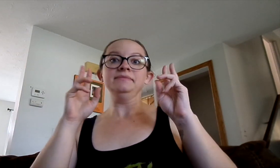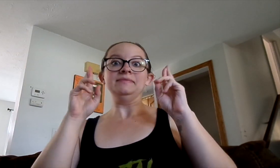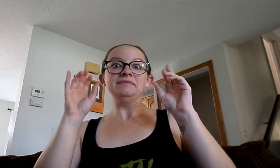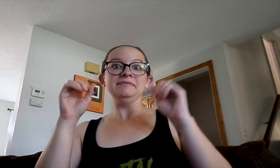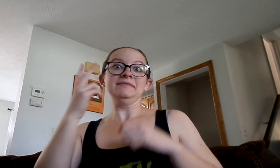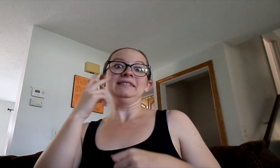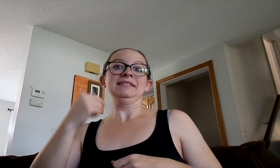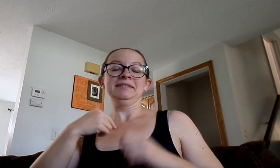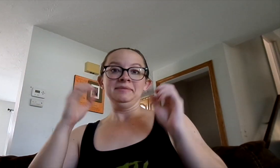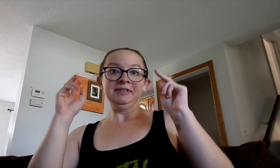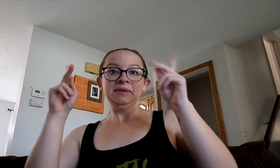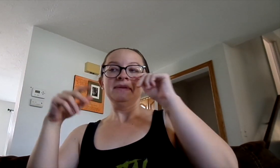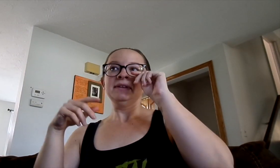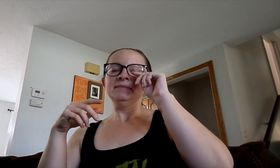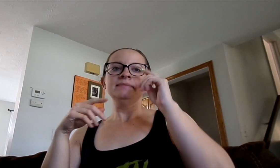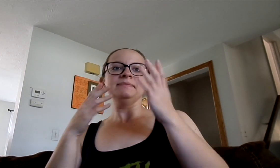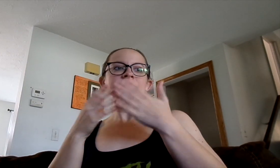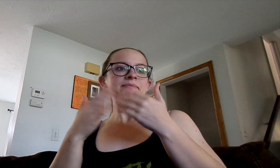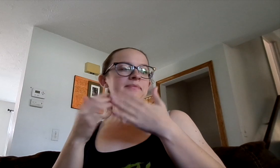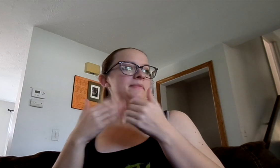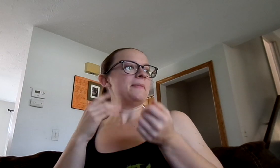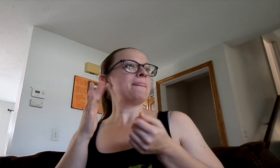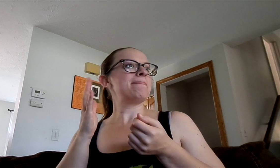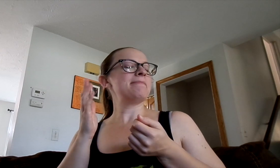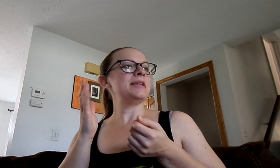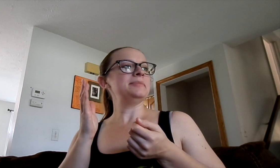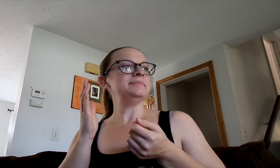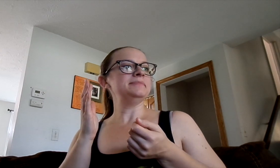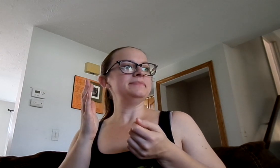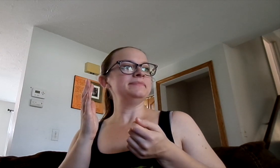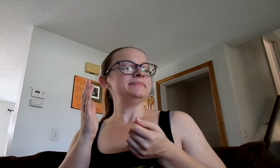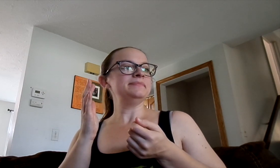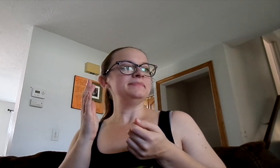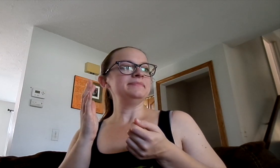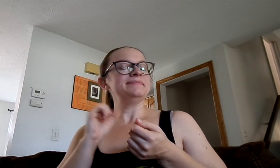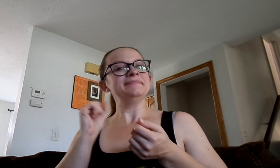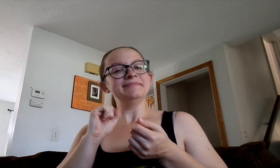Okay, hopefully you can see me okay. Anyways, umm....